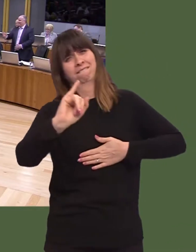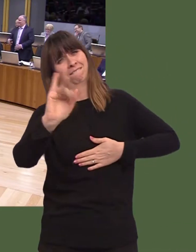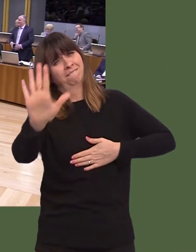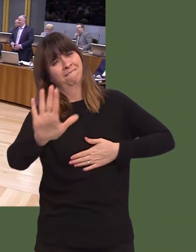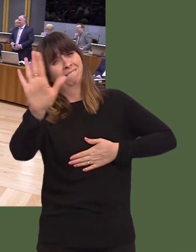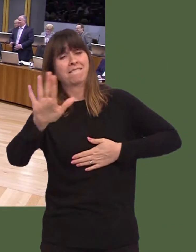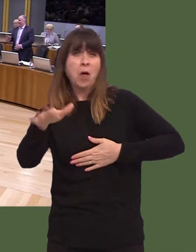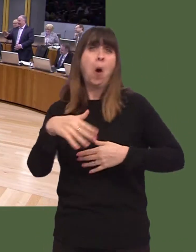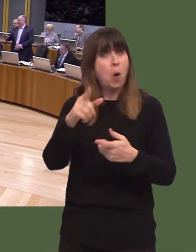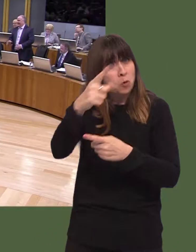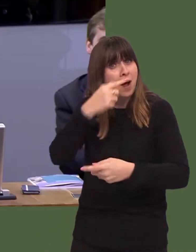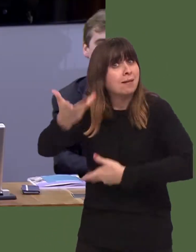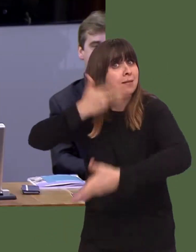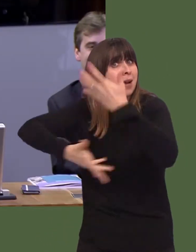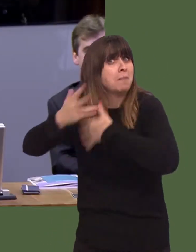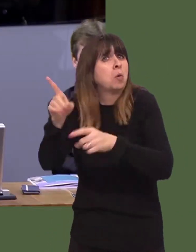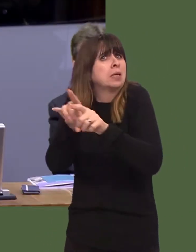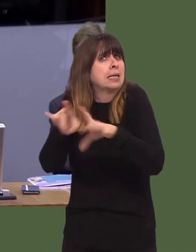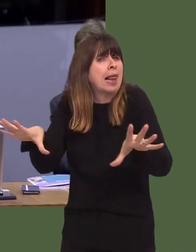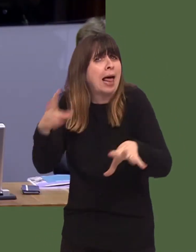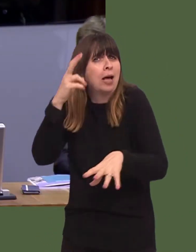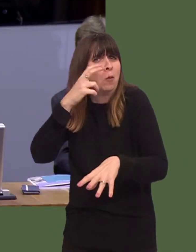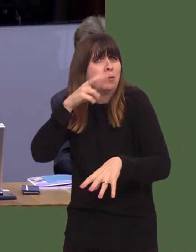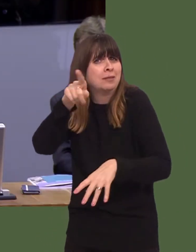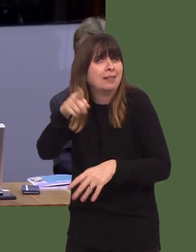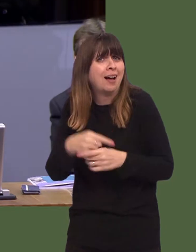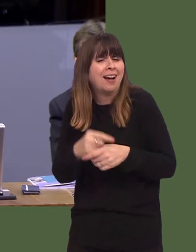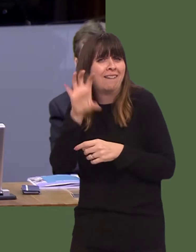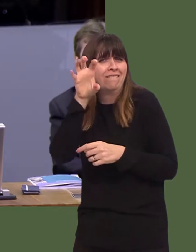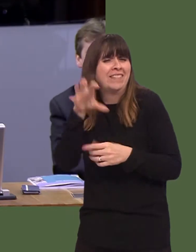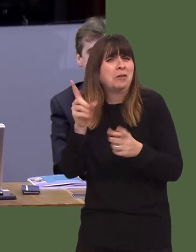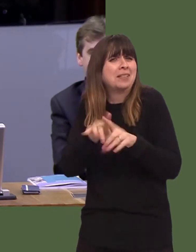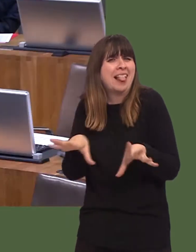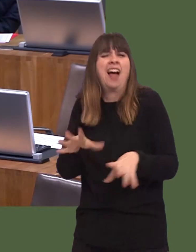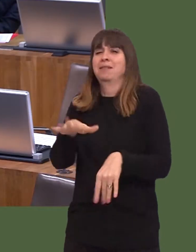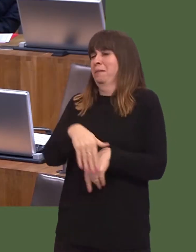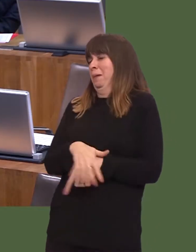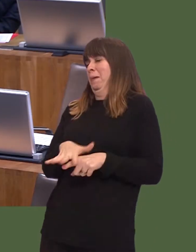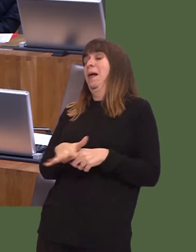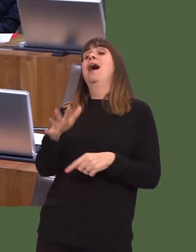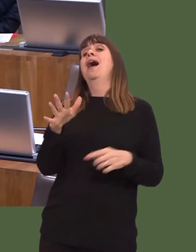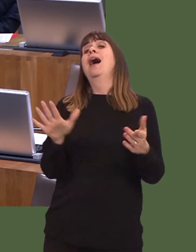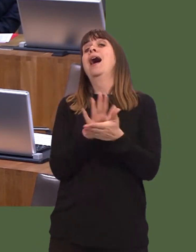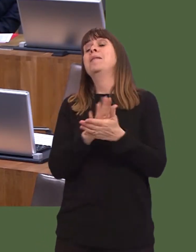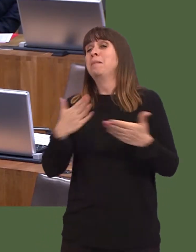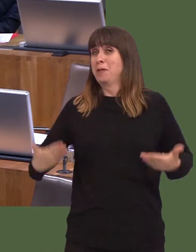to maybe you telling me what itís like. But I wish you all the best on your birthday today, and Iíd also like to send best wishes